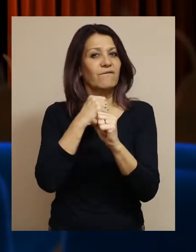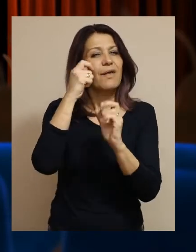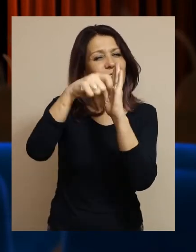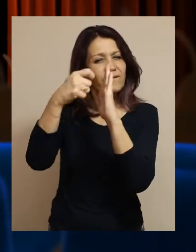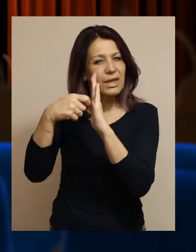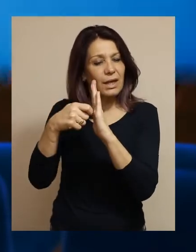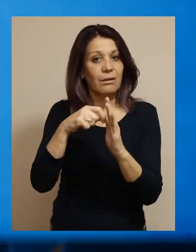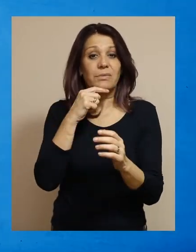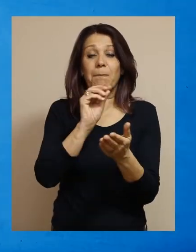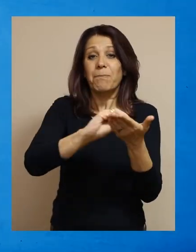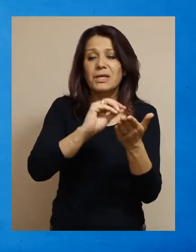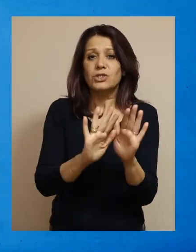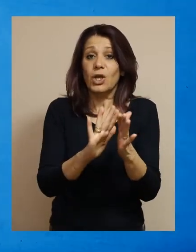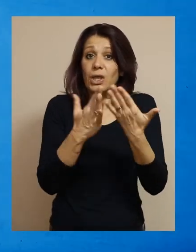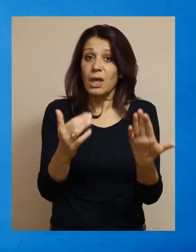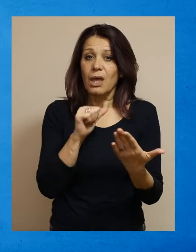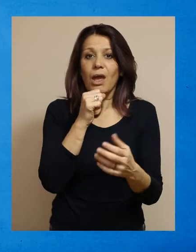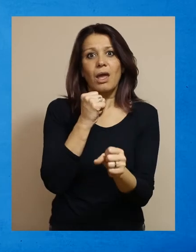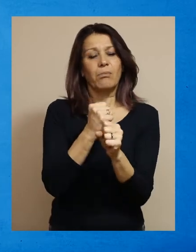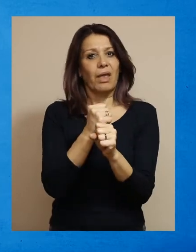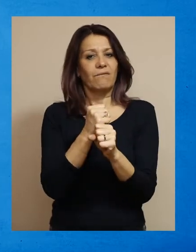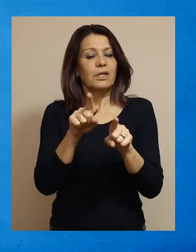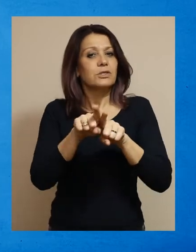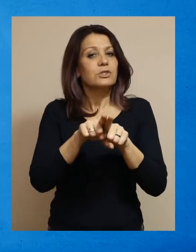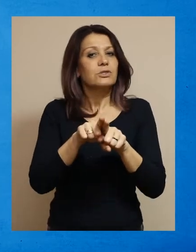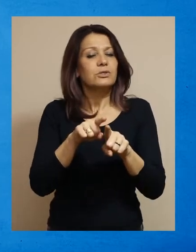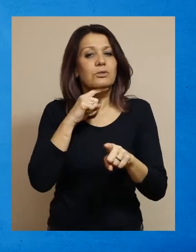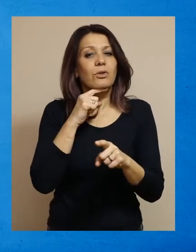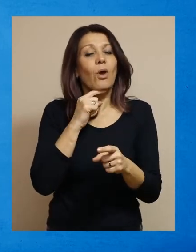They can also make movies, write books and be musicians.